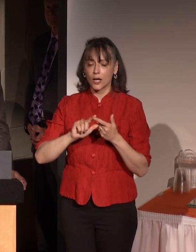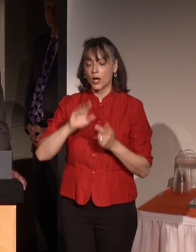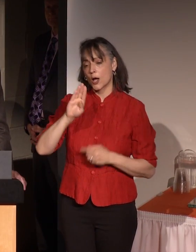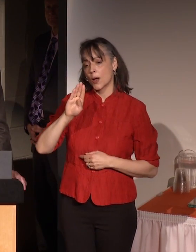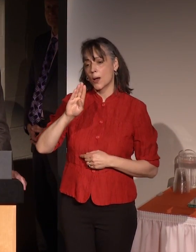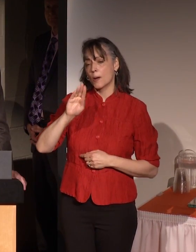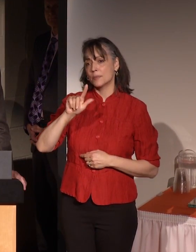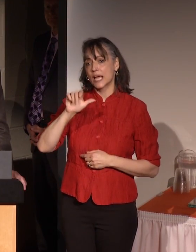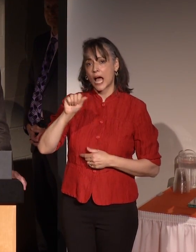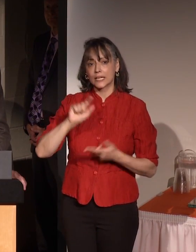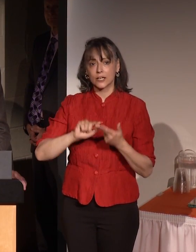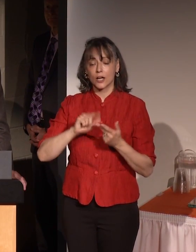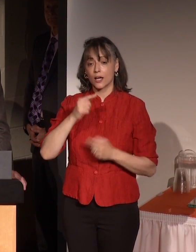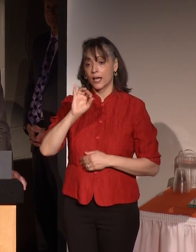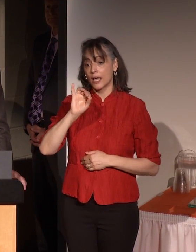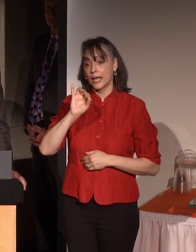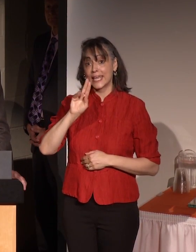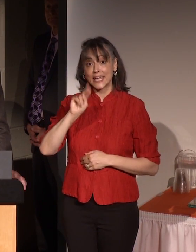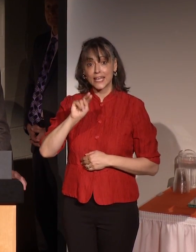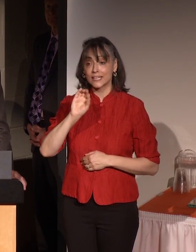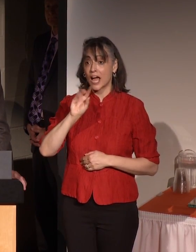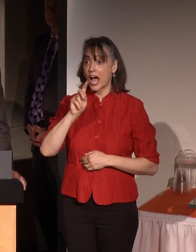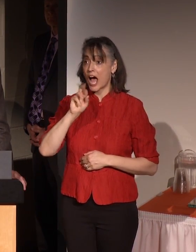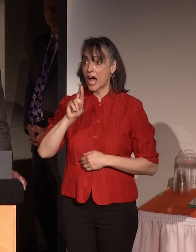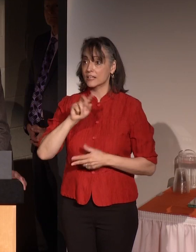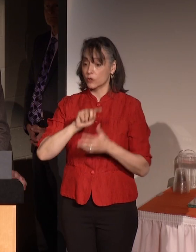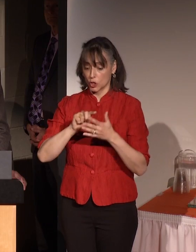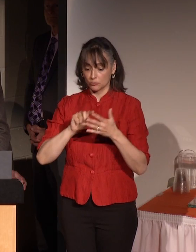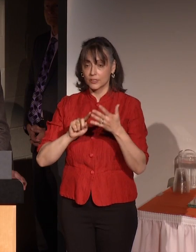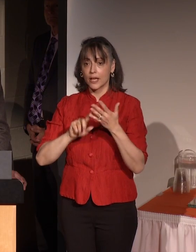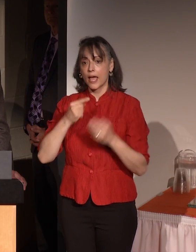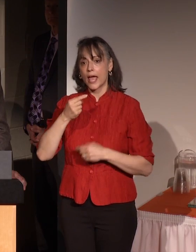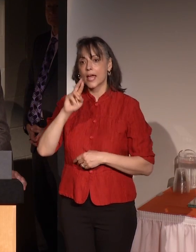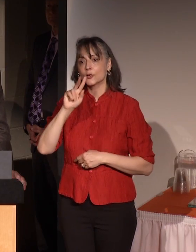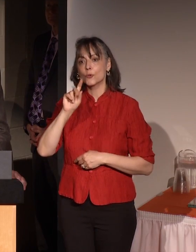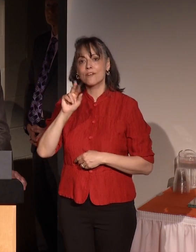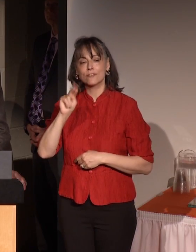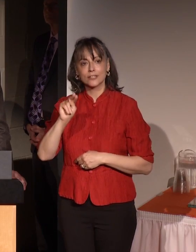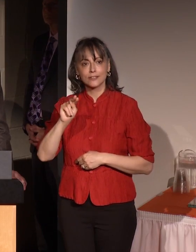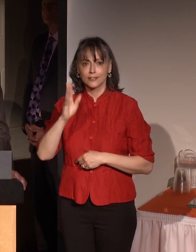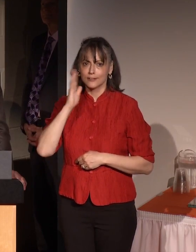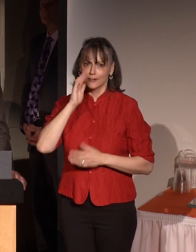Griffin. I spend many, many hours at homeworking on RIT-related